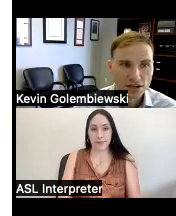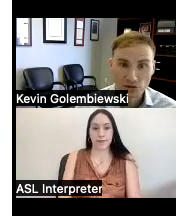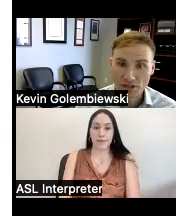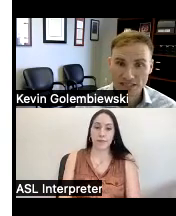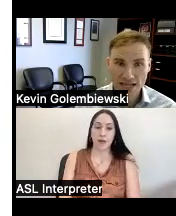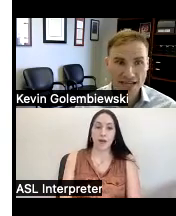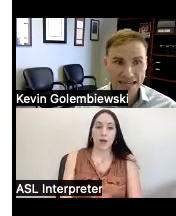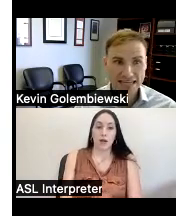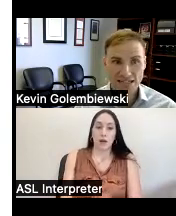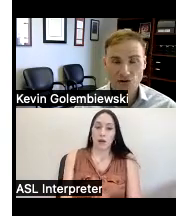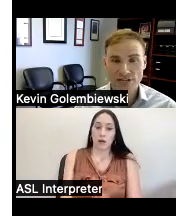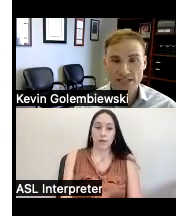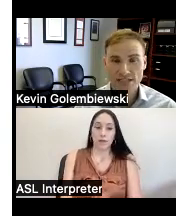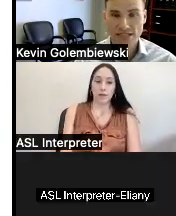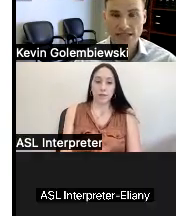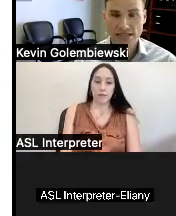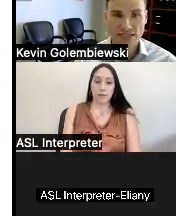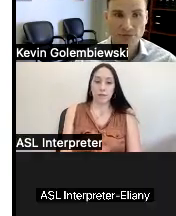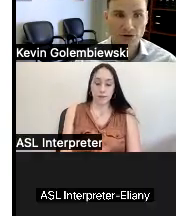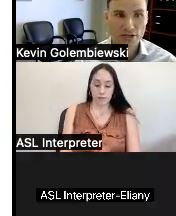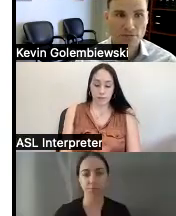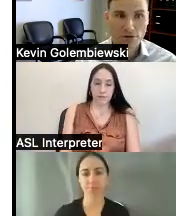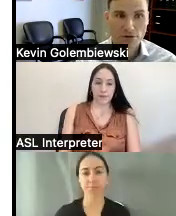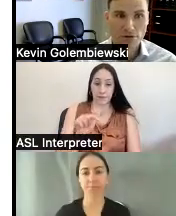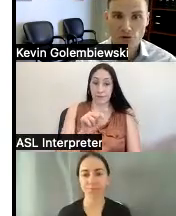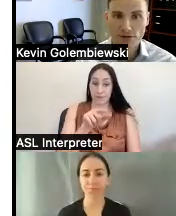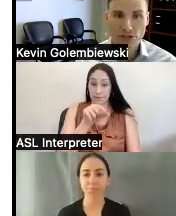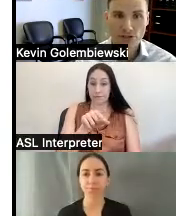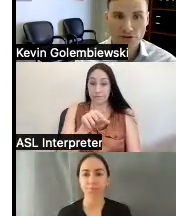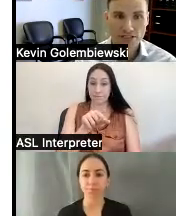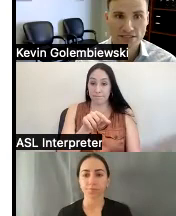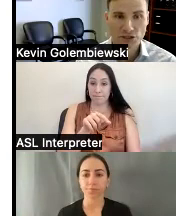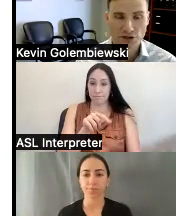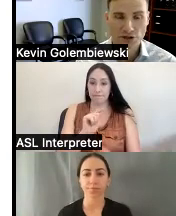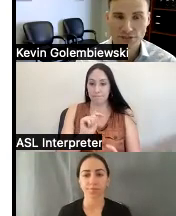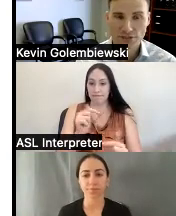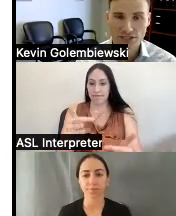so this slide is increases accessibility to public programs services and transportation